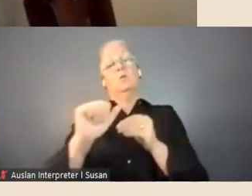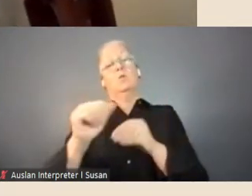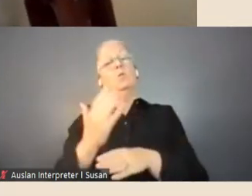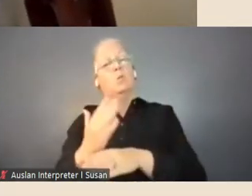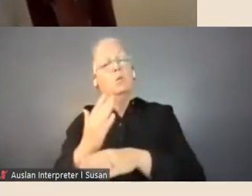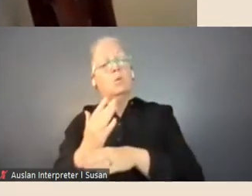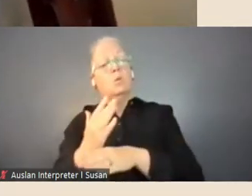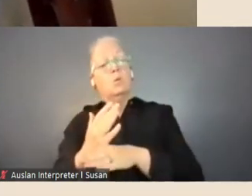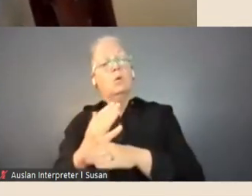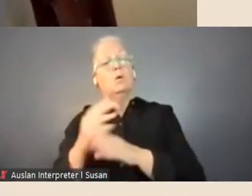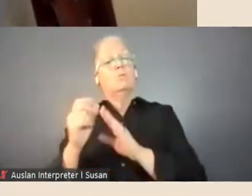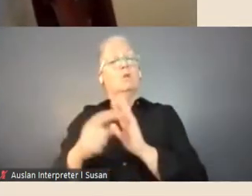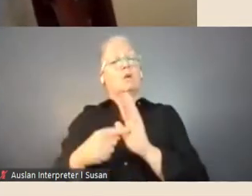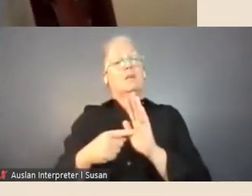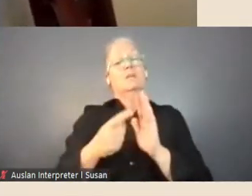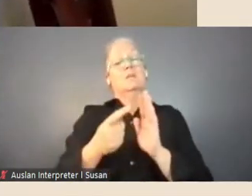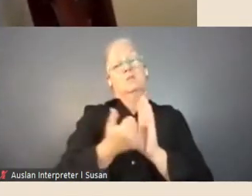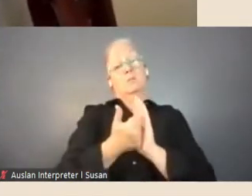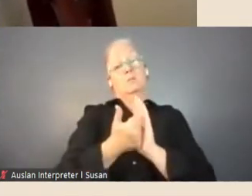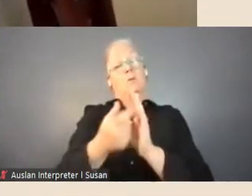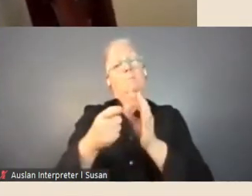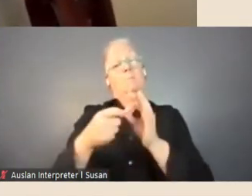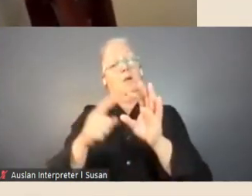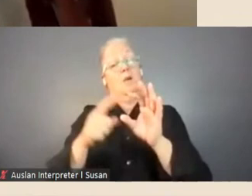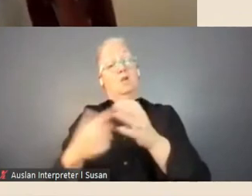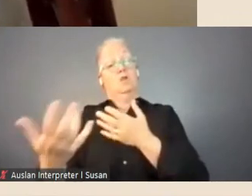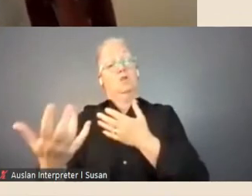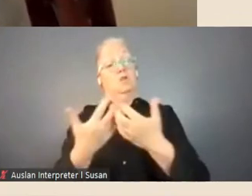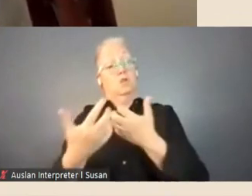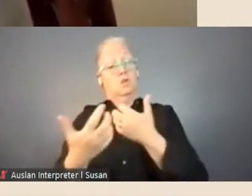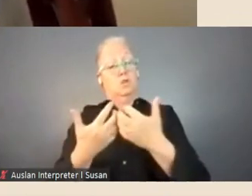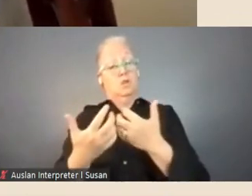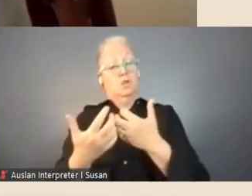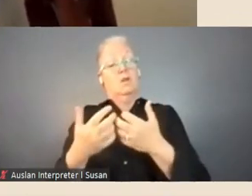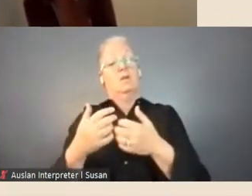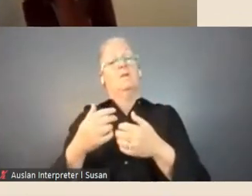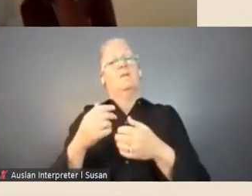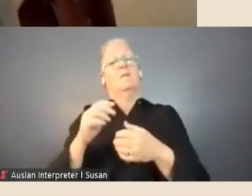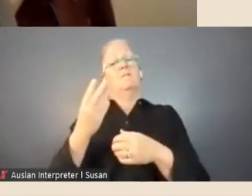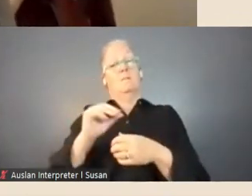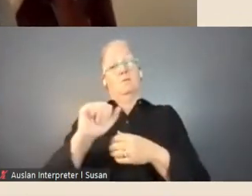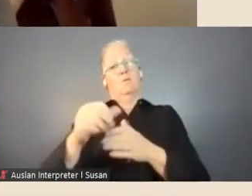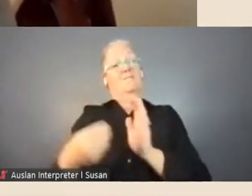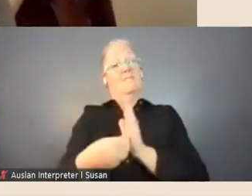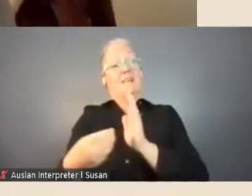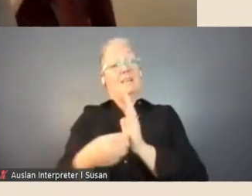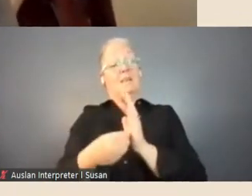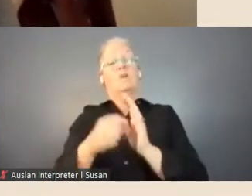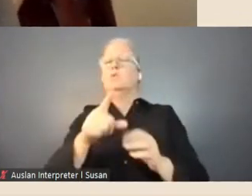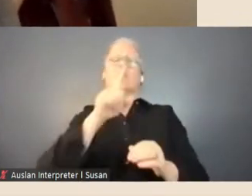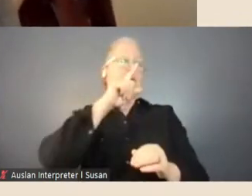supported by university derived funding for your research, you're not eligible for a fellowship .'